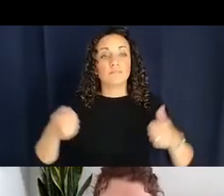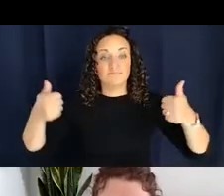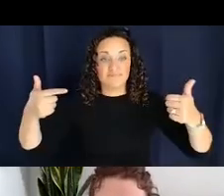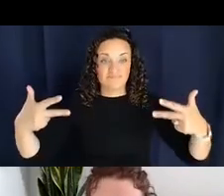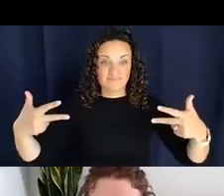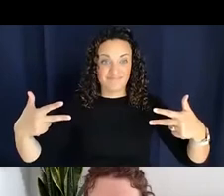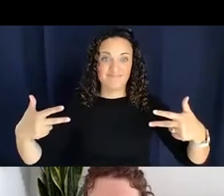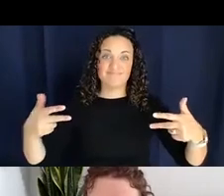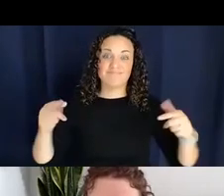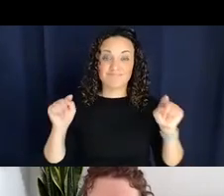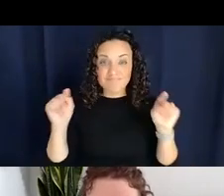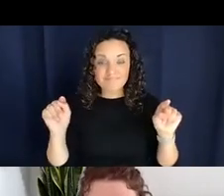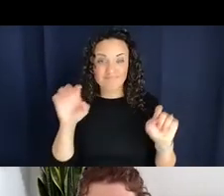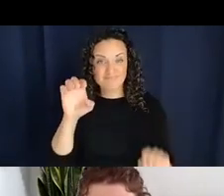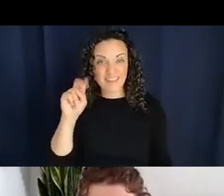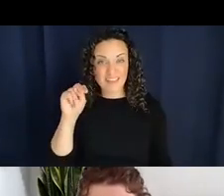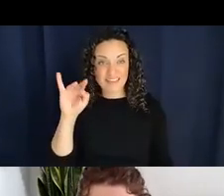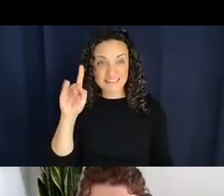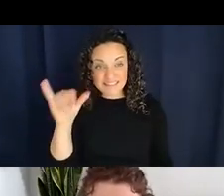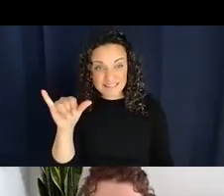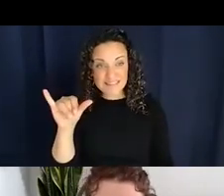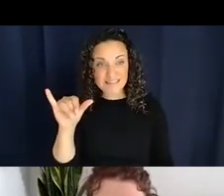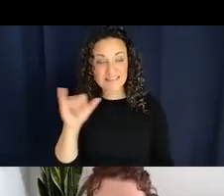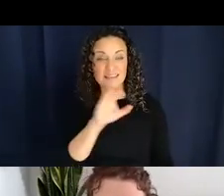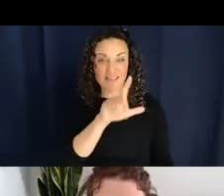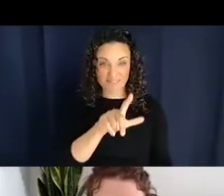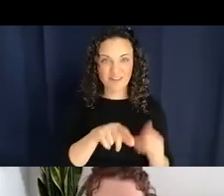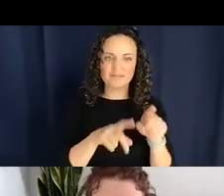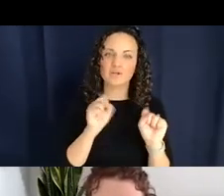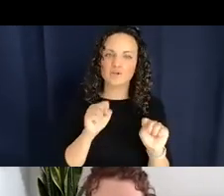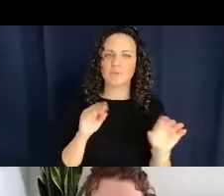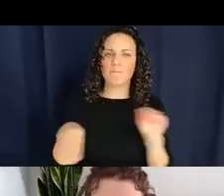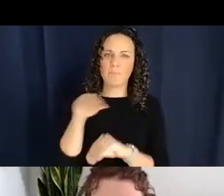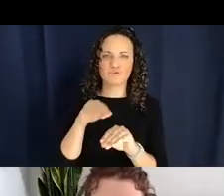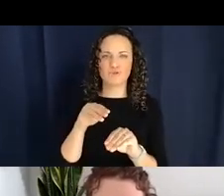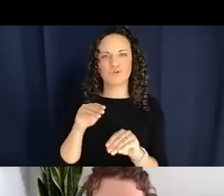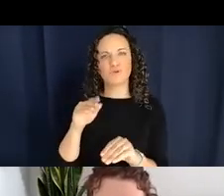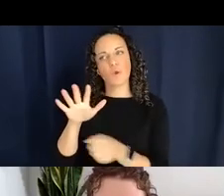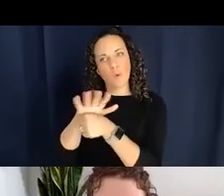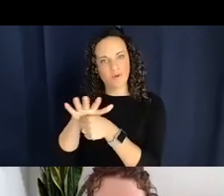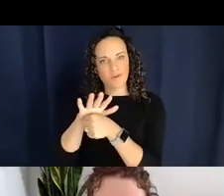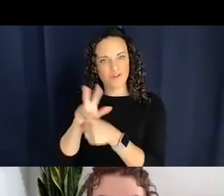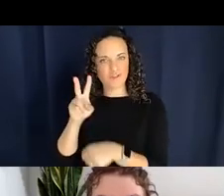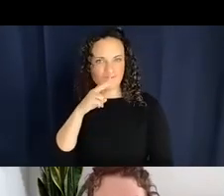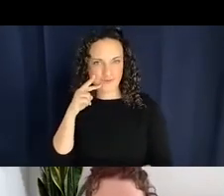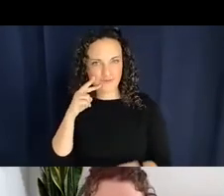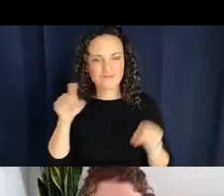which can also be called motion-location verbs, because they are verbs that encode motion